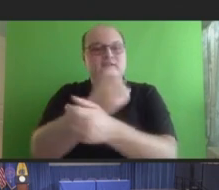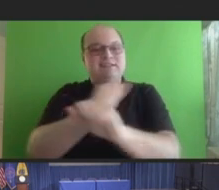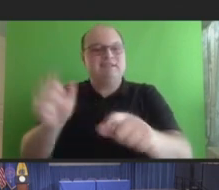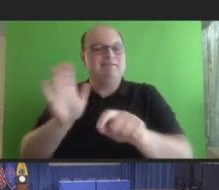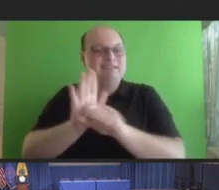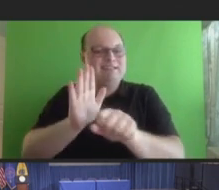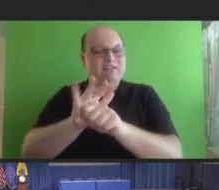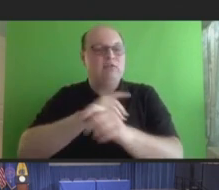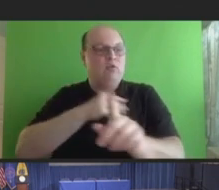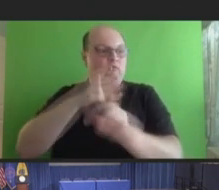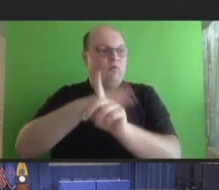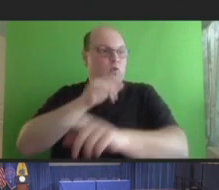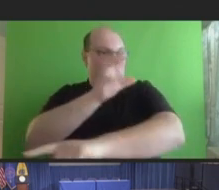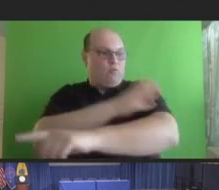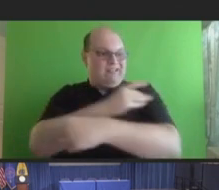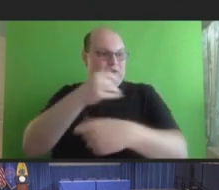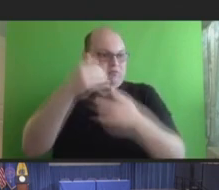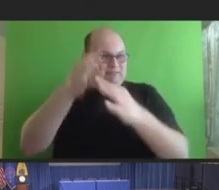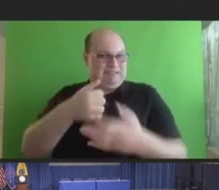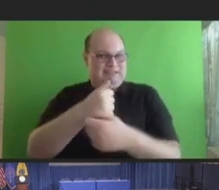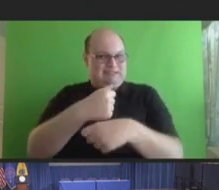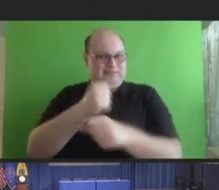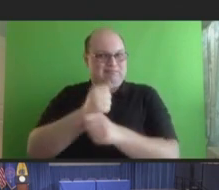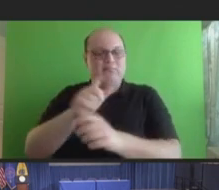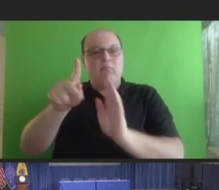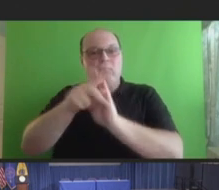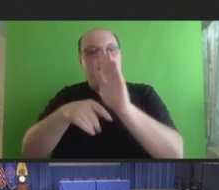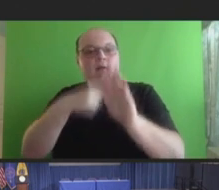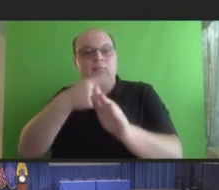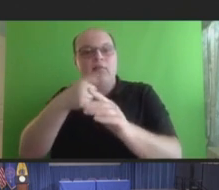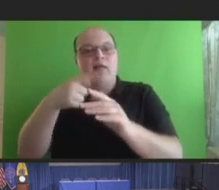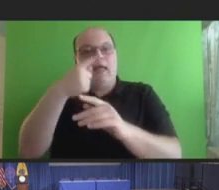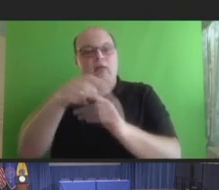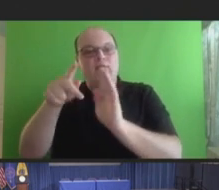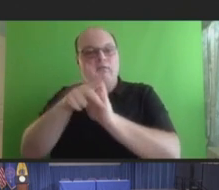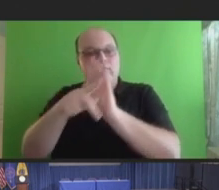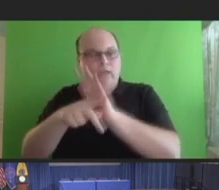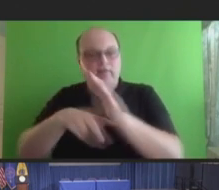clinical decision-making and public health policies; describe science-based activities